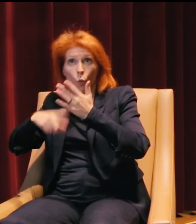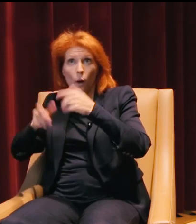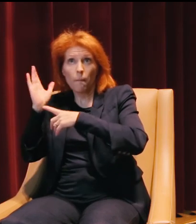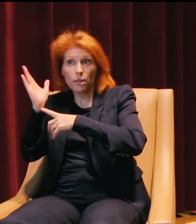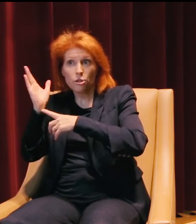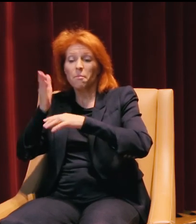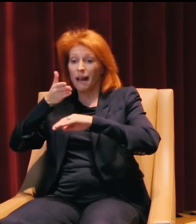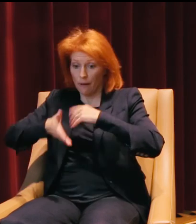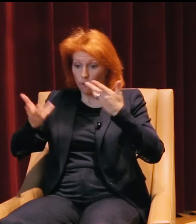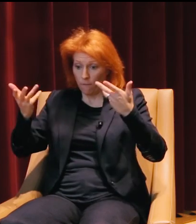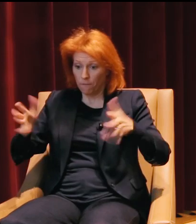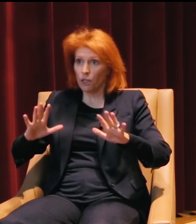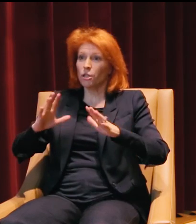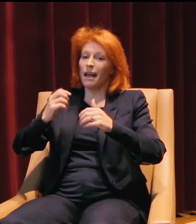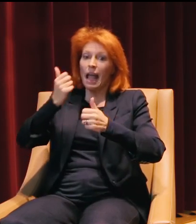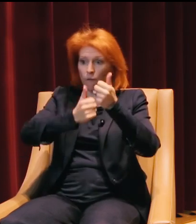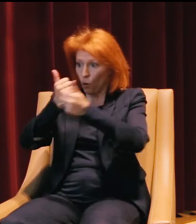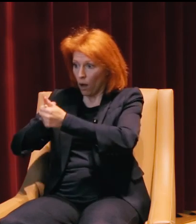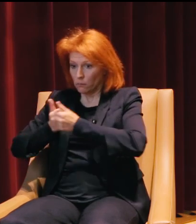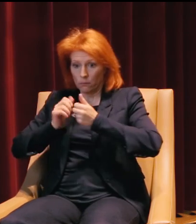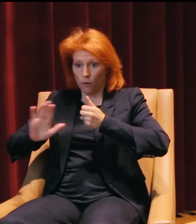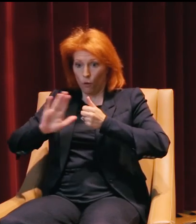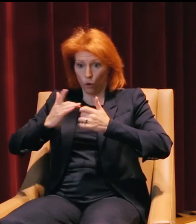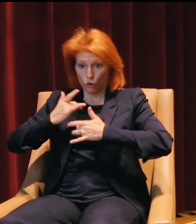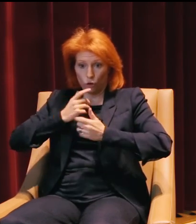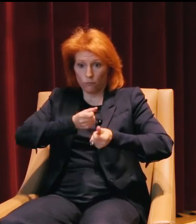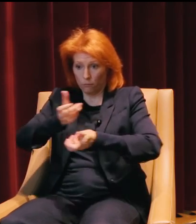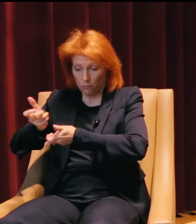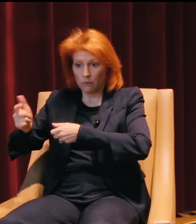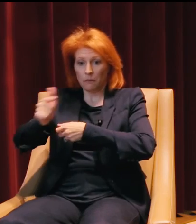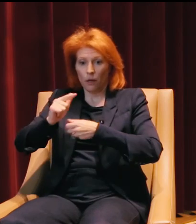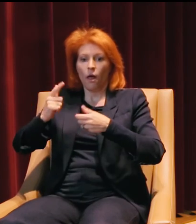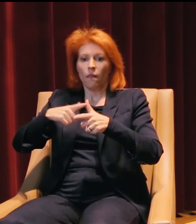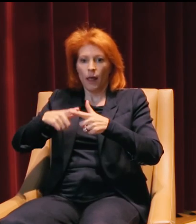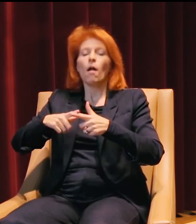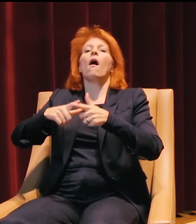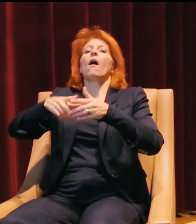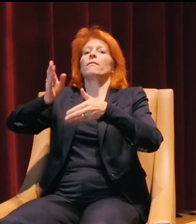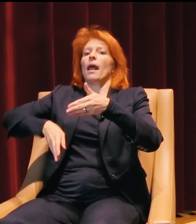but once we were able to address everybody's thoughts, we all arrived at the same conclusion.